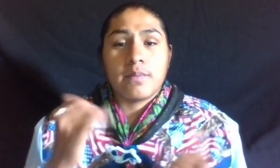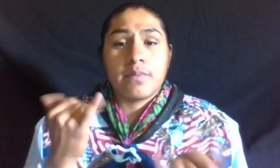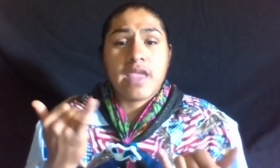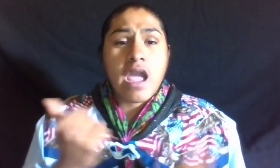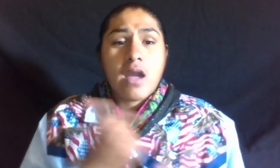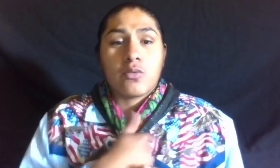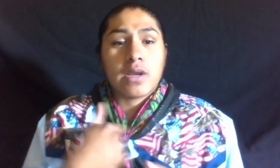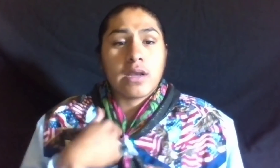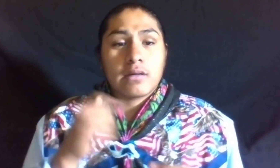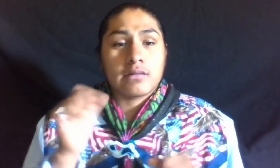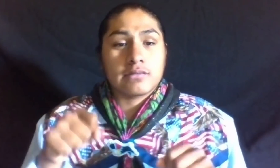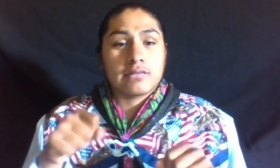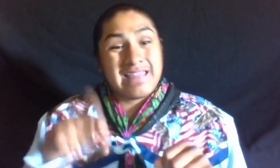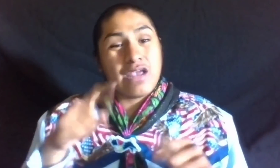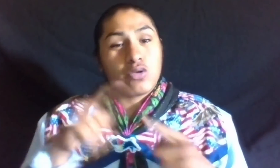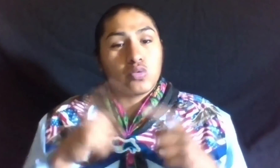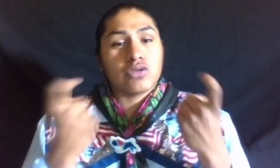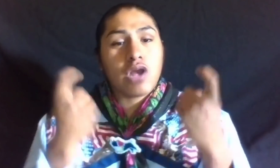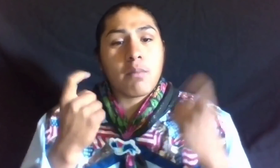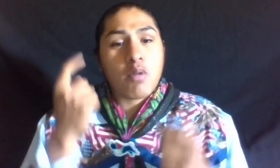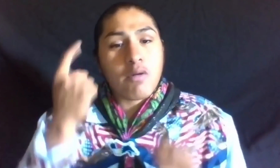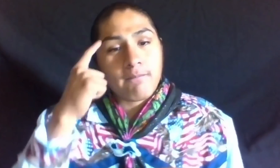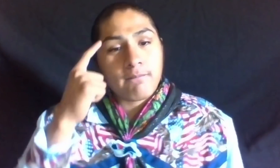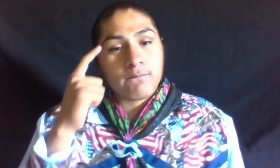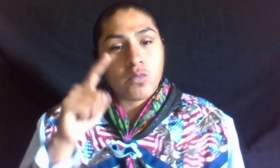SO WE NOW, WE NEED TO CELEBRATE ALL OF OUR HARD WORK,